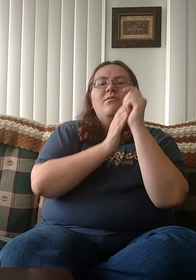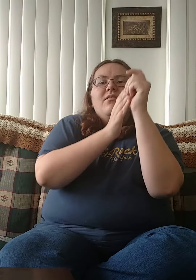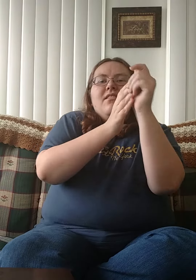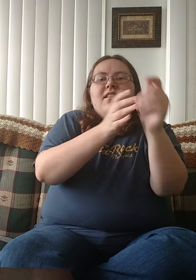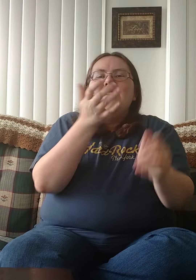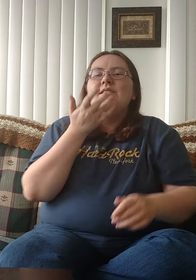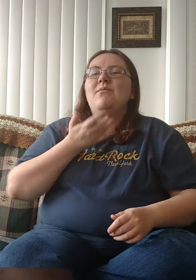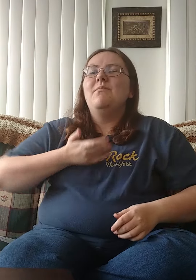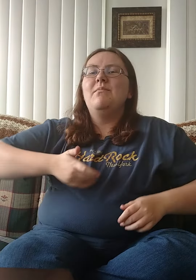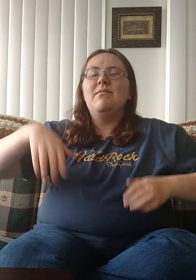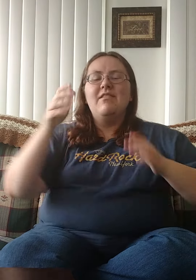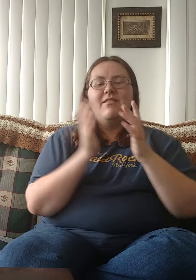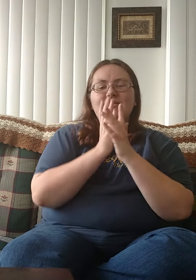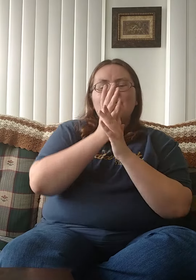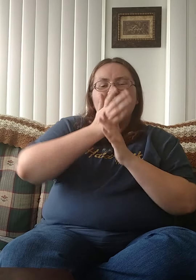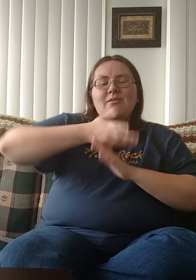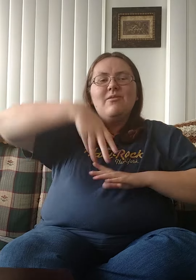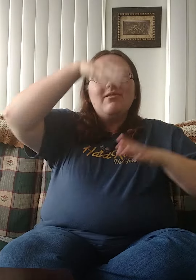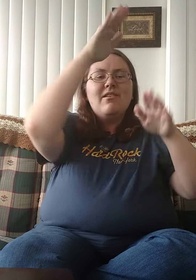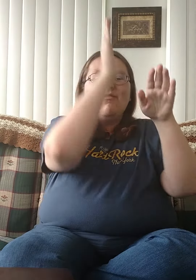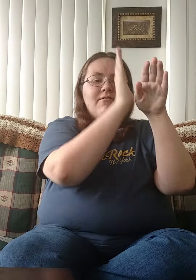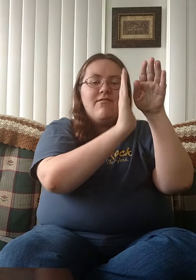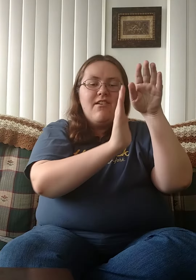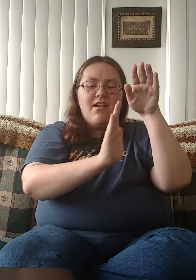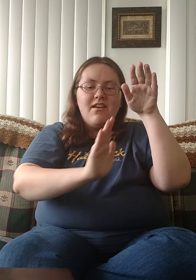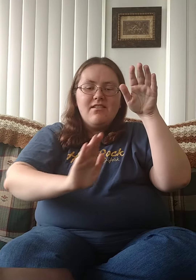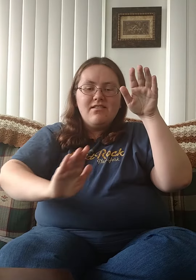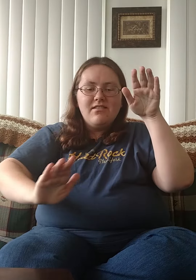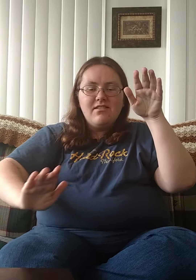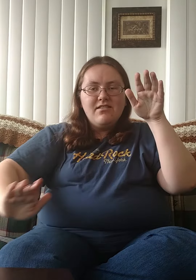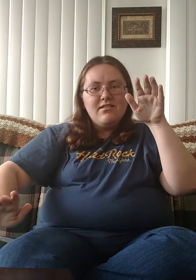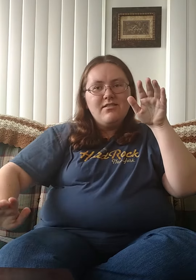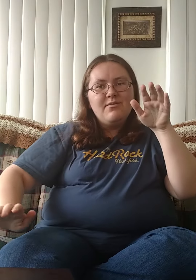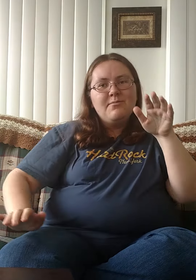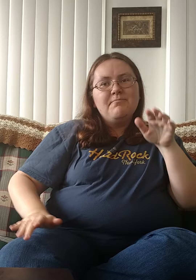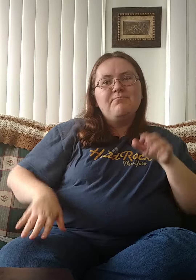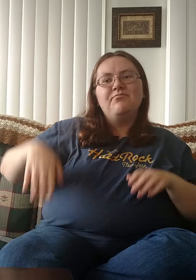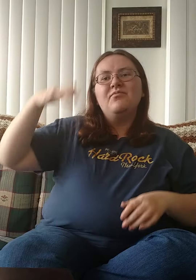You lead me through the valley